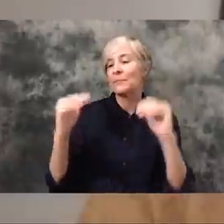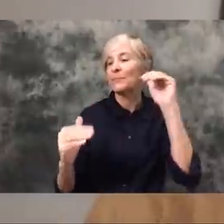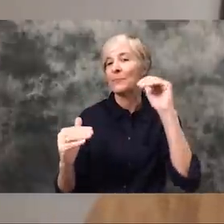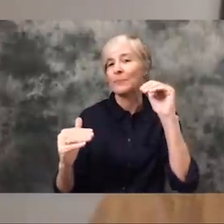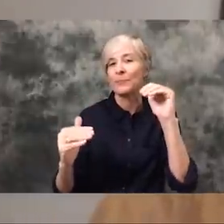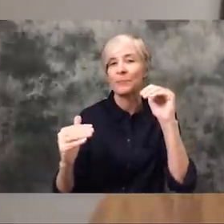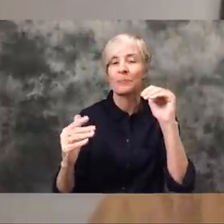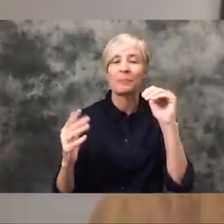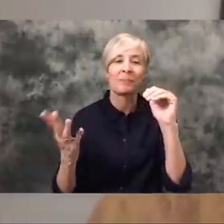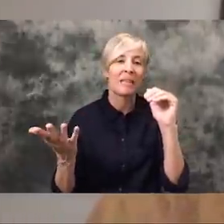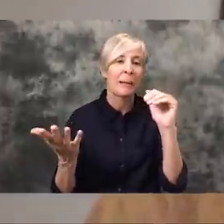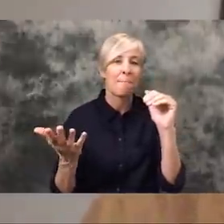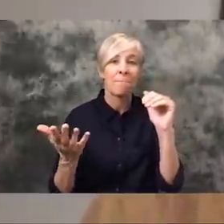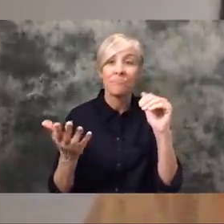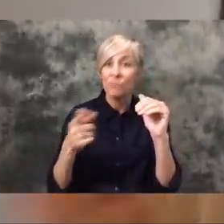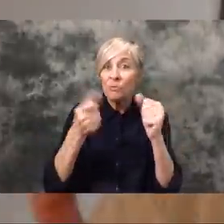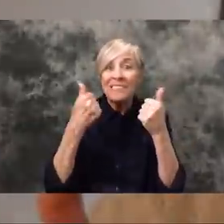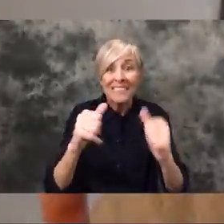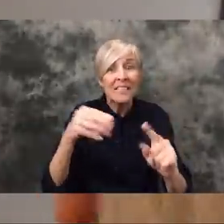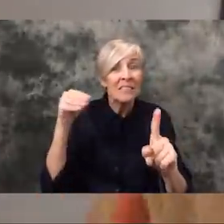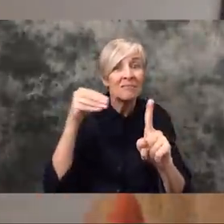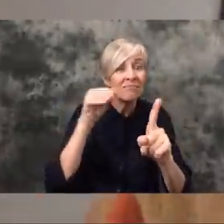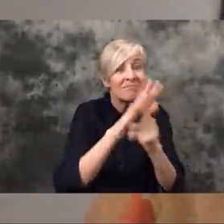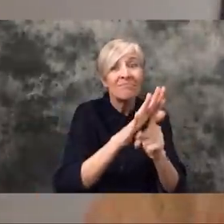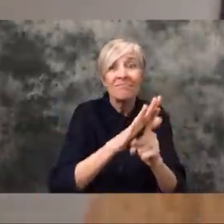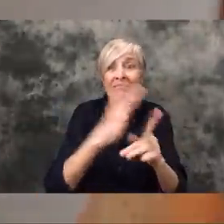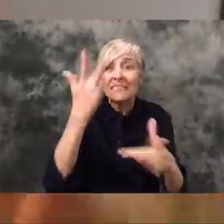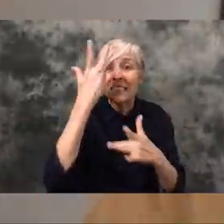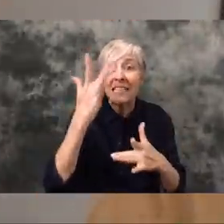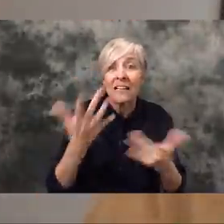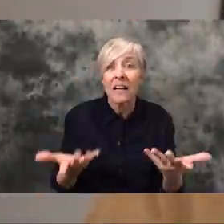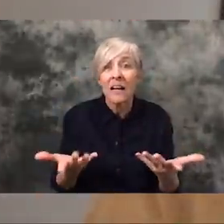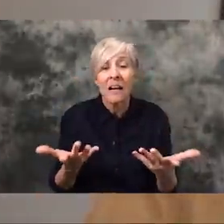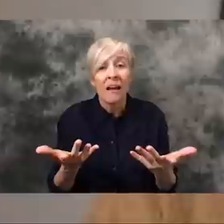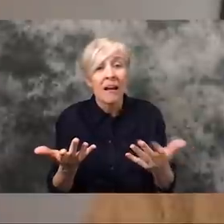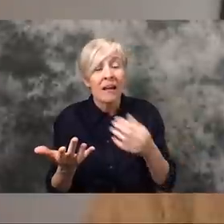does not make you IMMUNE to the world's problems, and